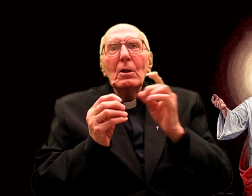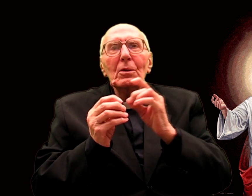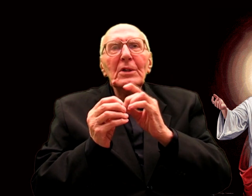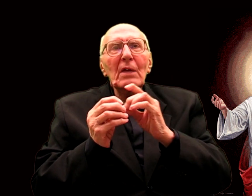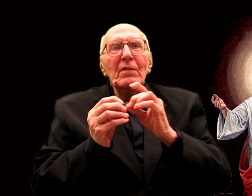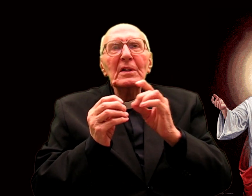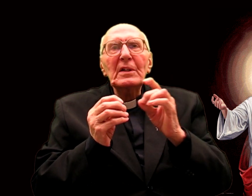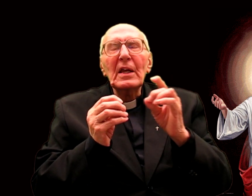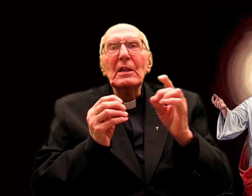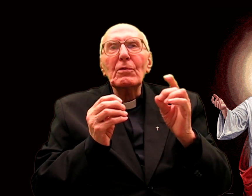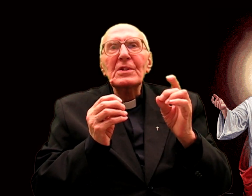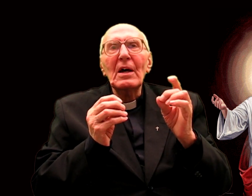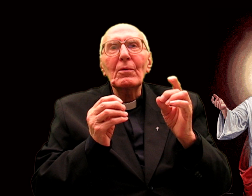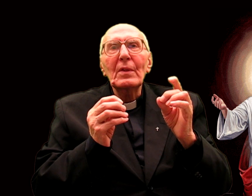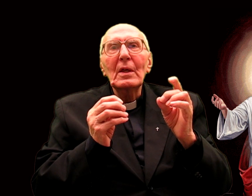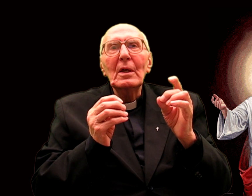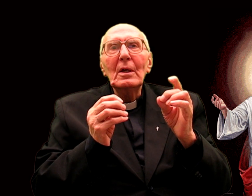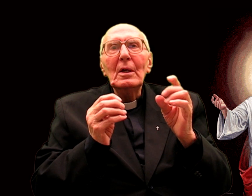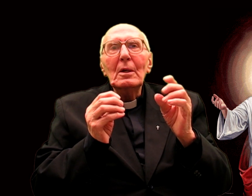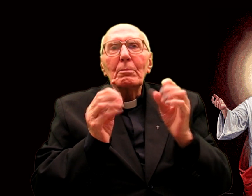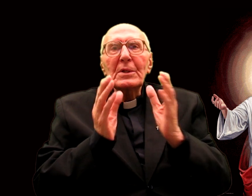has no real devotion.